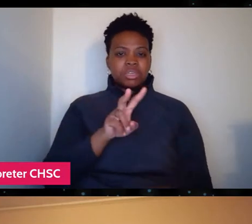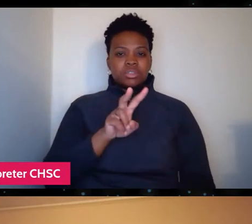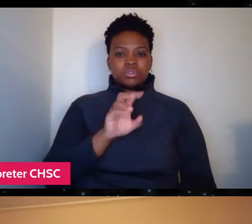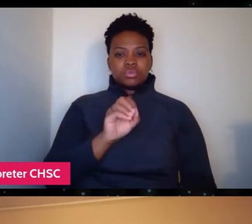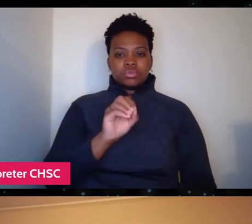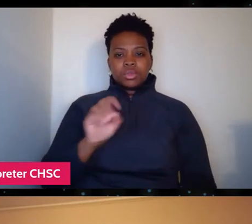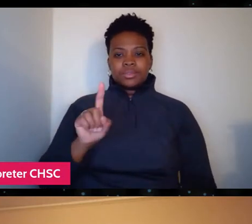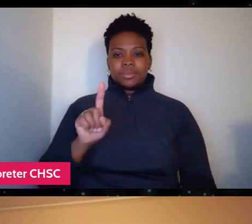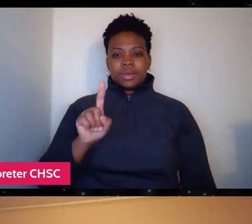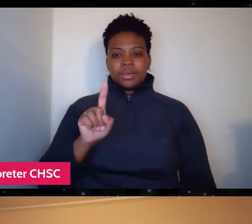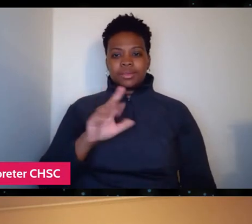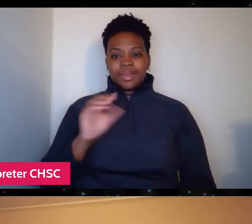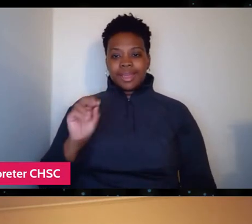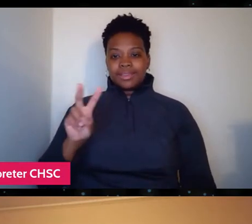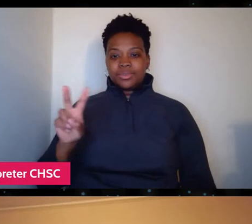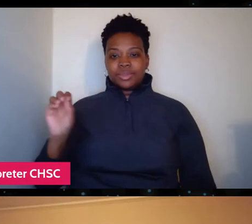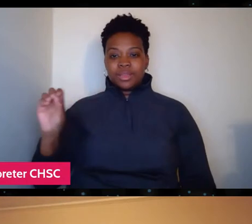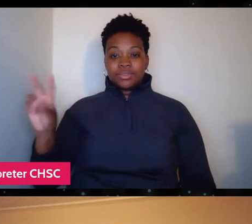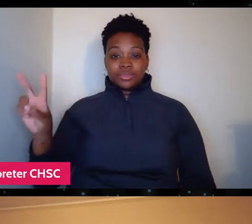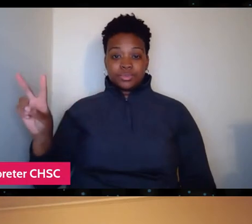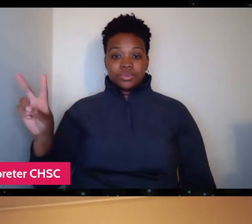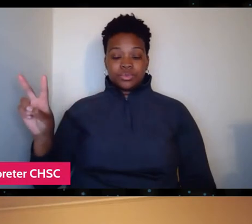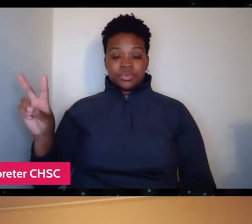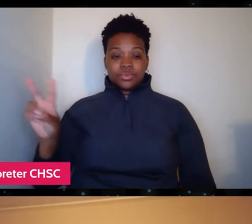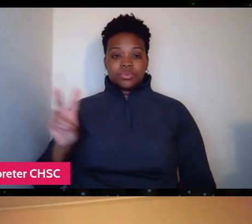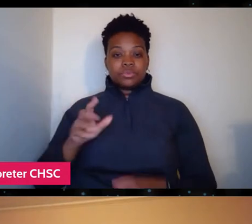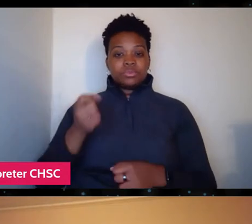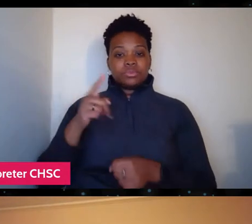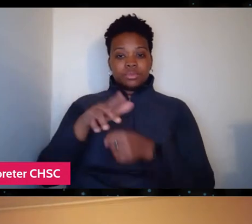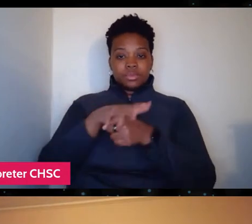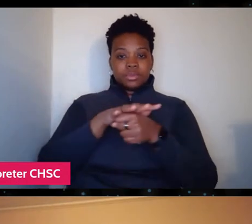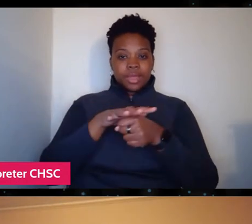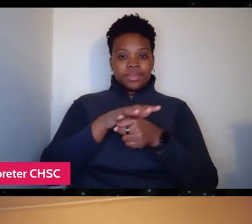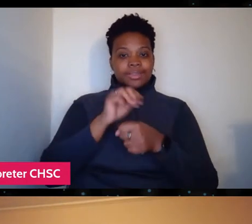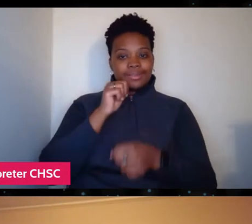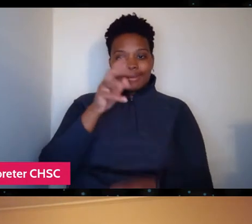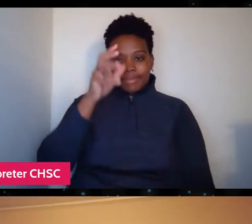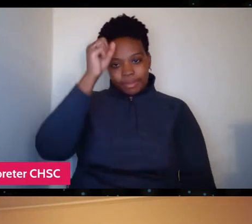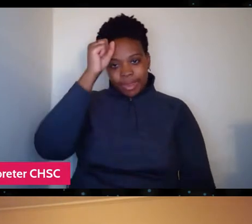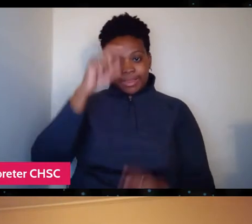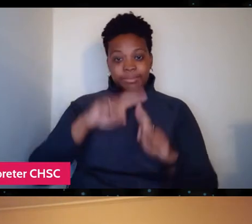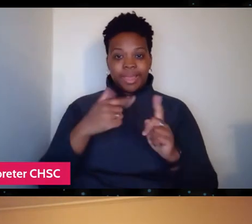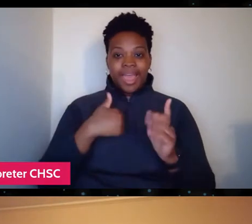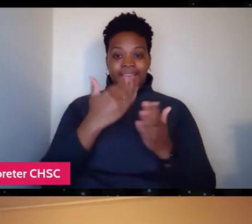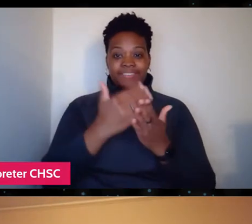And those destinations, those locations are not memorized but I do have a list in front of me here.